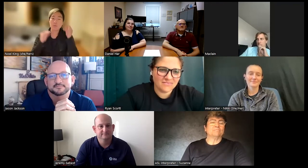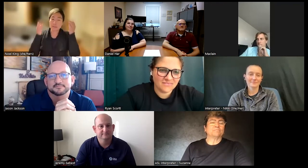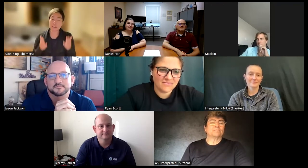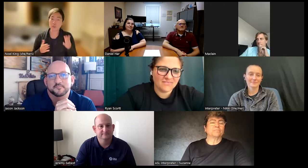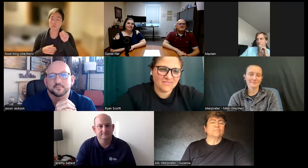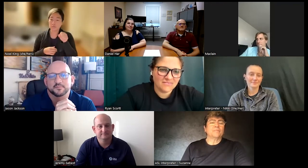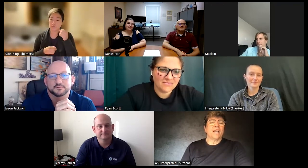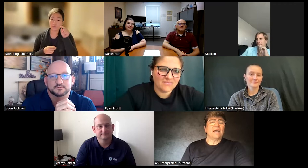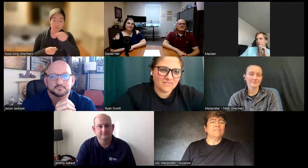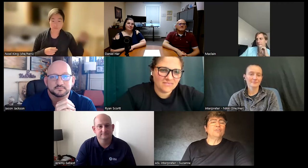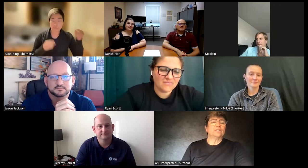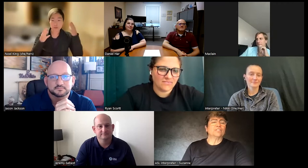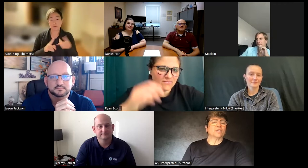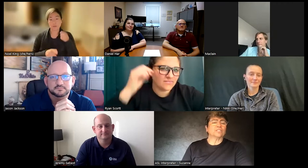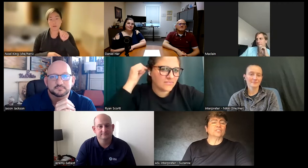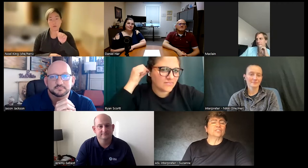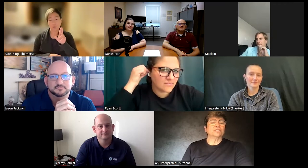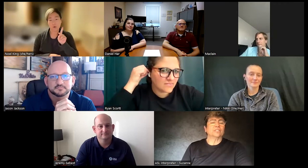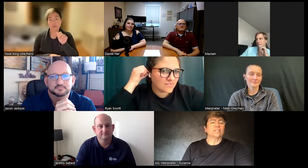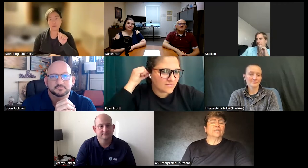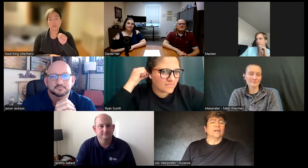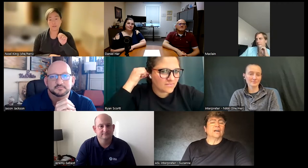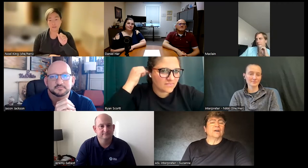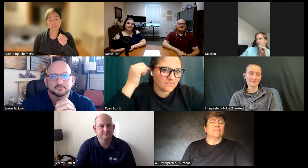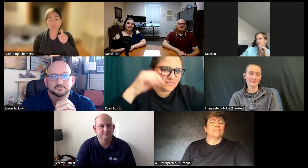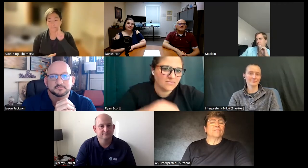um I have a few instructors